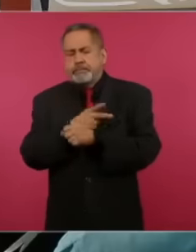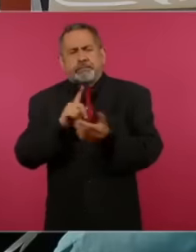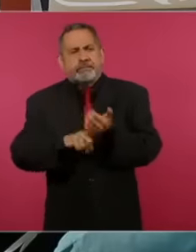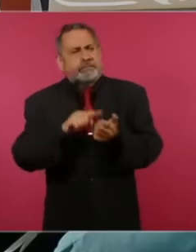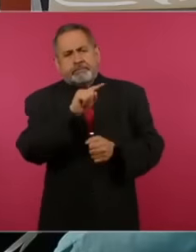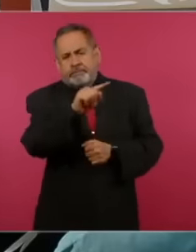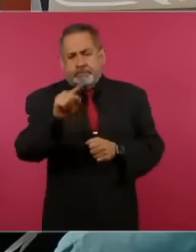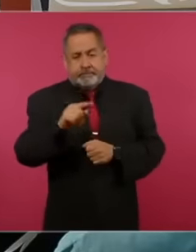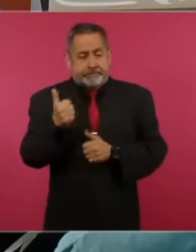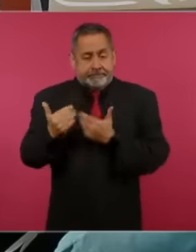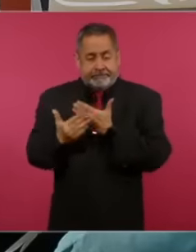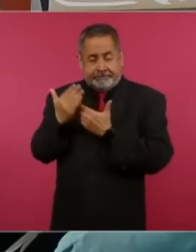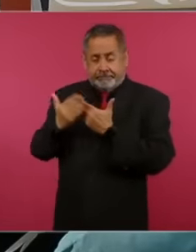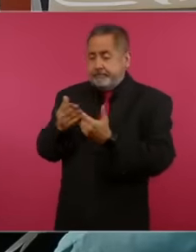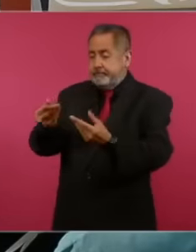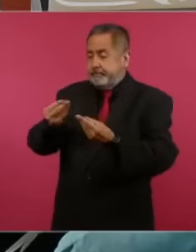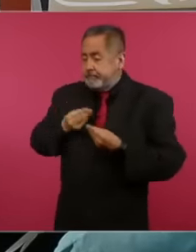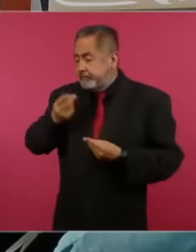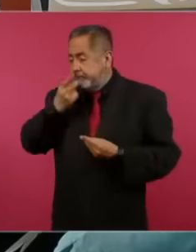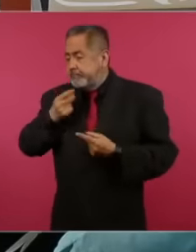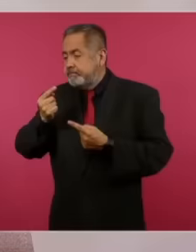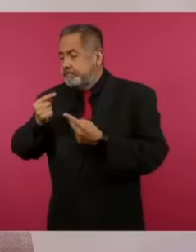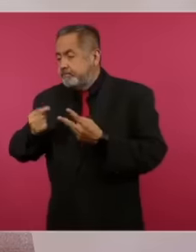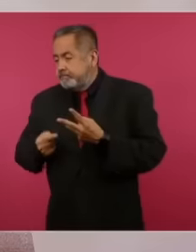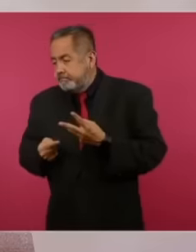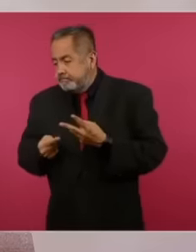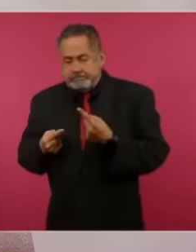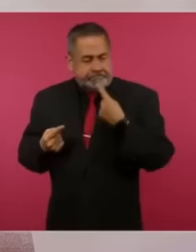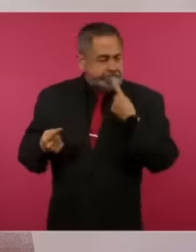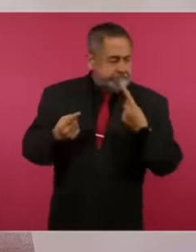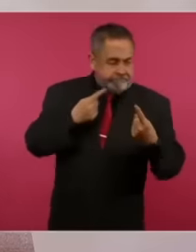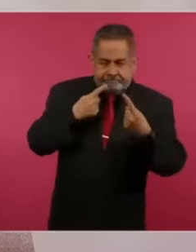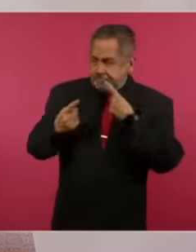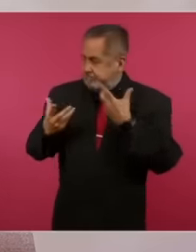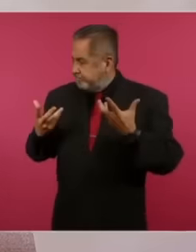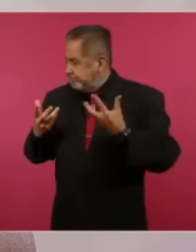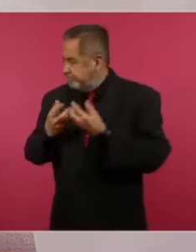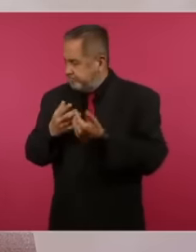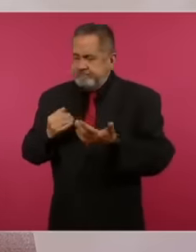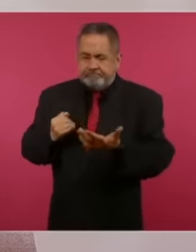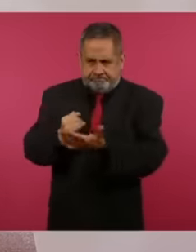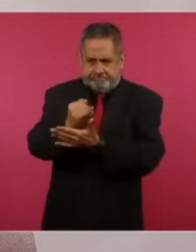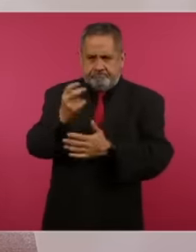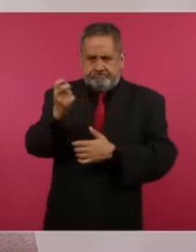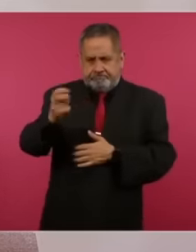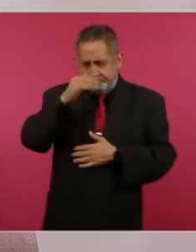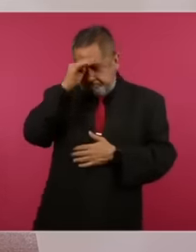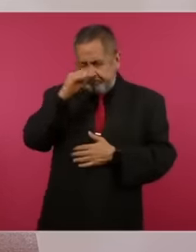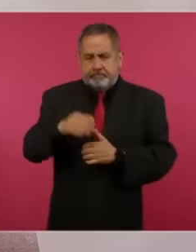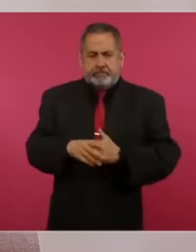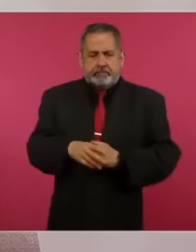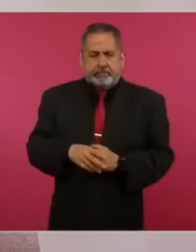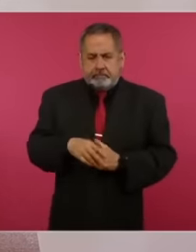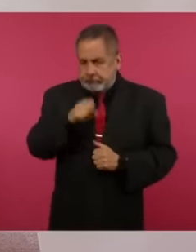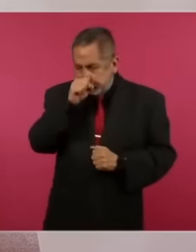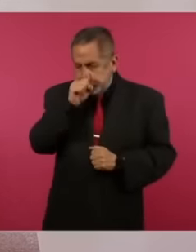at 6 in the morning and together we make decisions, something that does not happen in any country